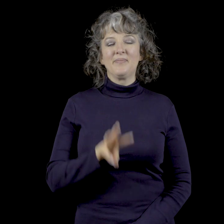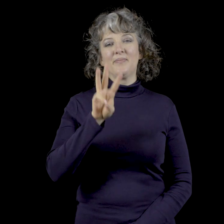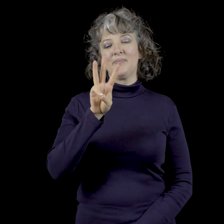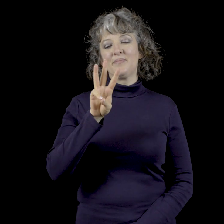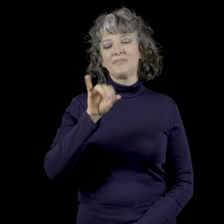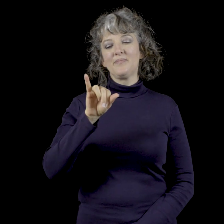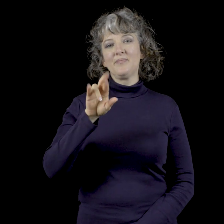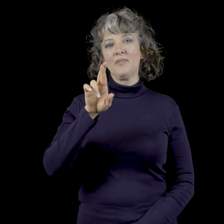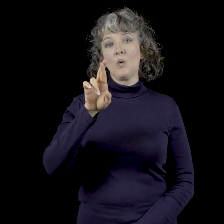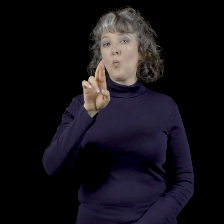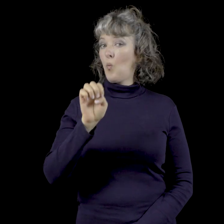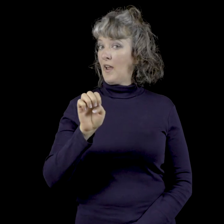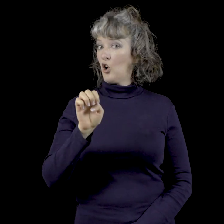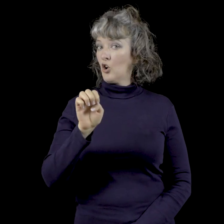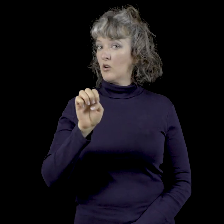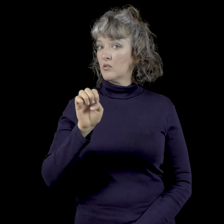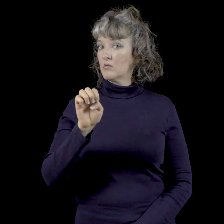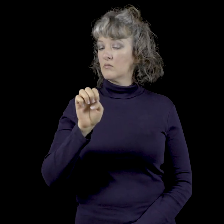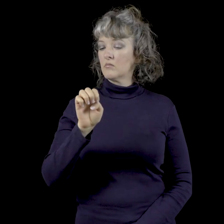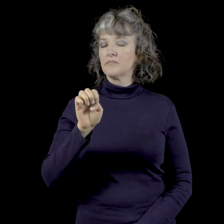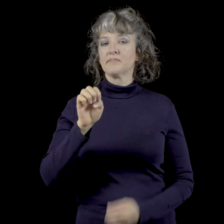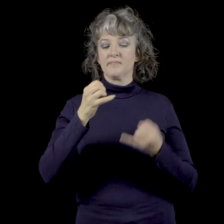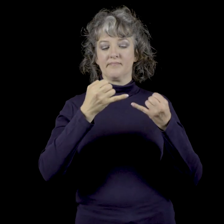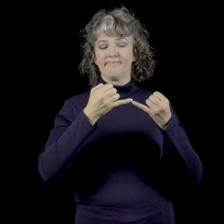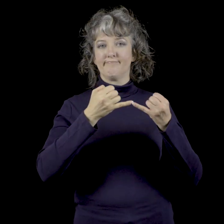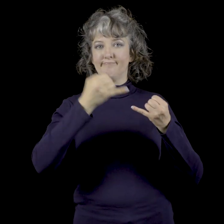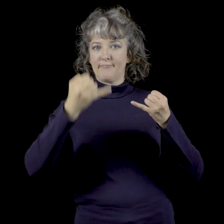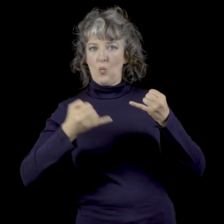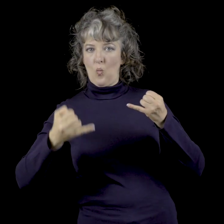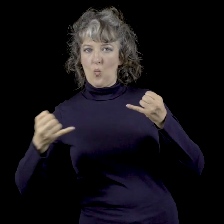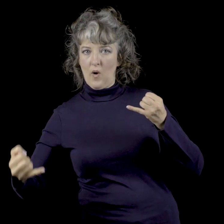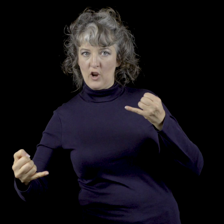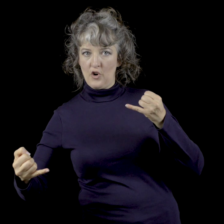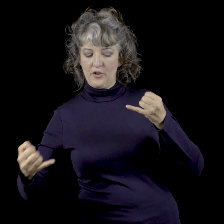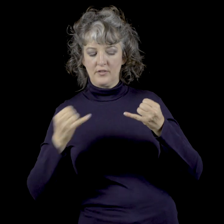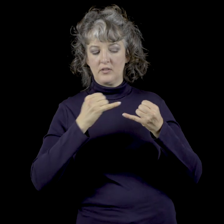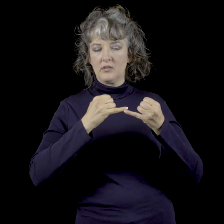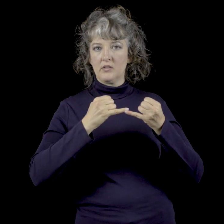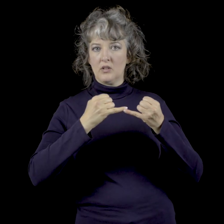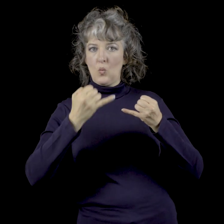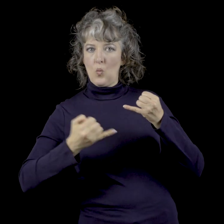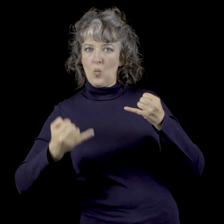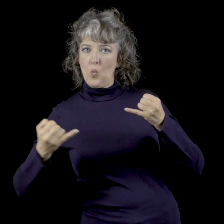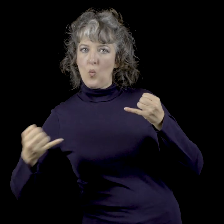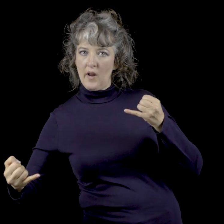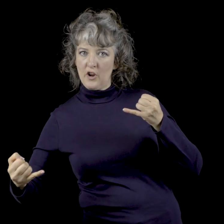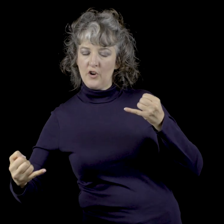W-I-R-E Wire Wire